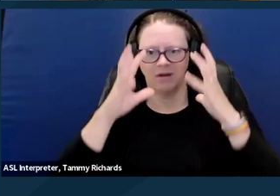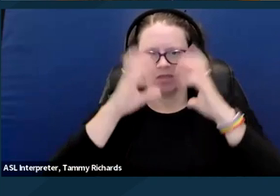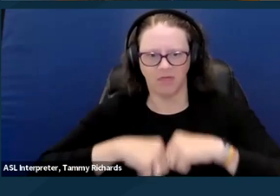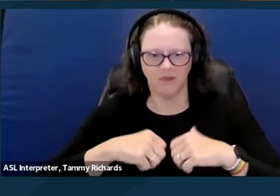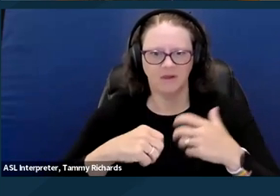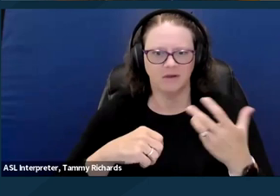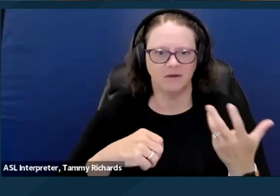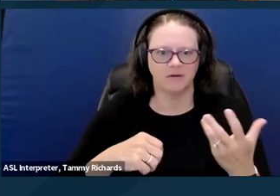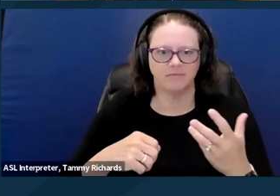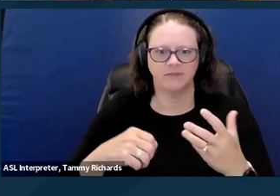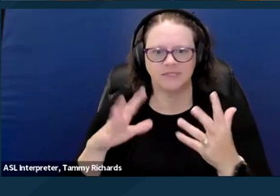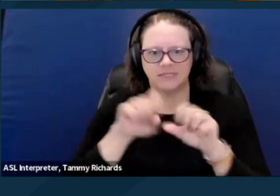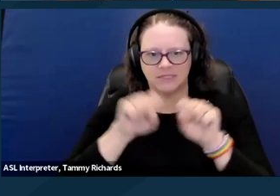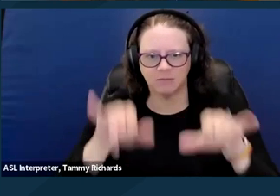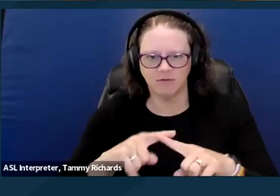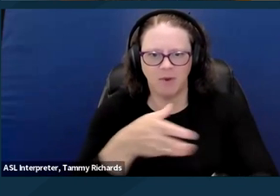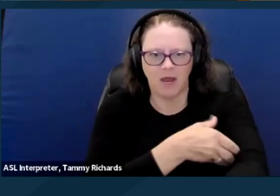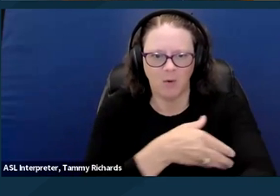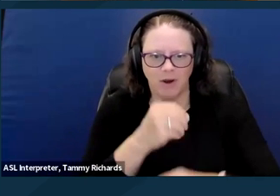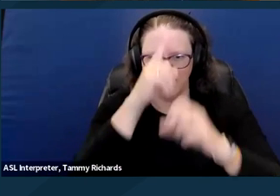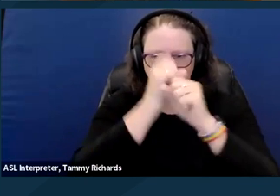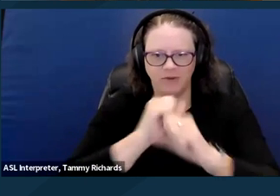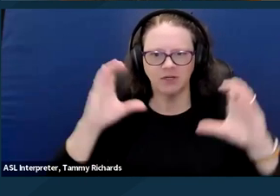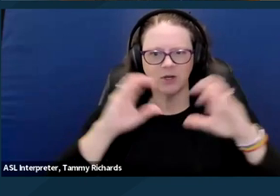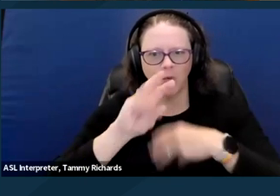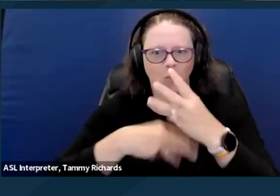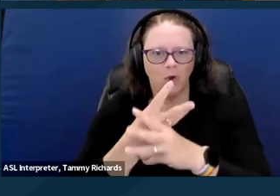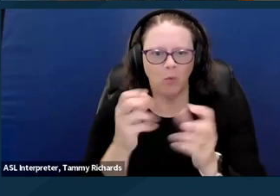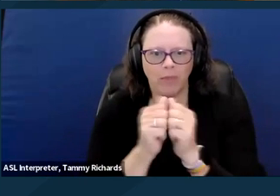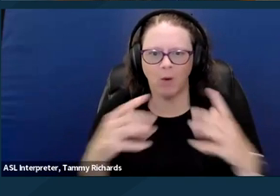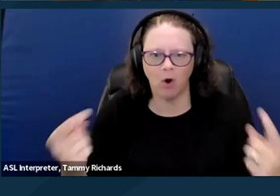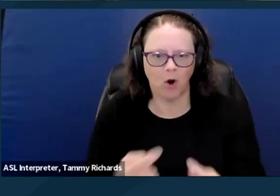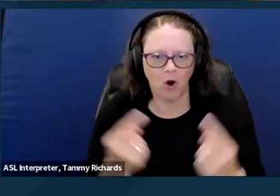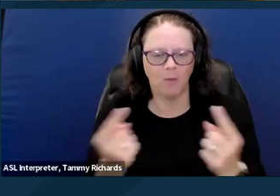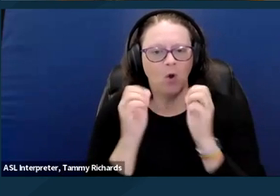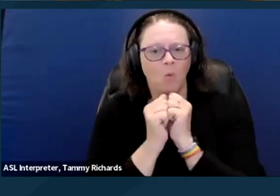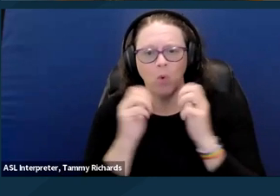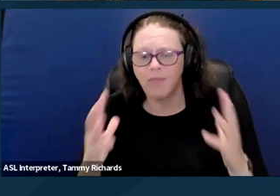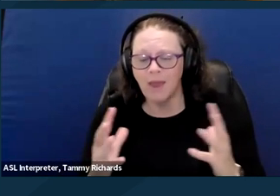and mental health in a post Grants Pass world requires us to intentionally center disability justice